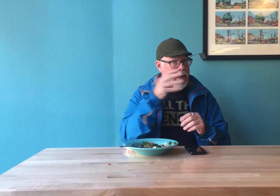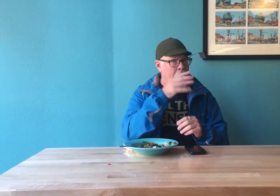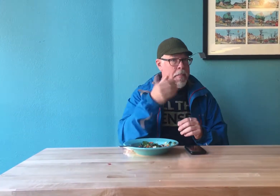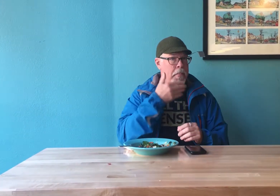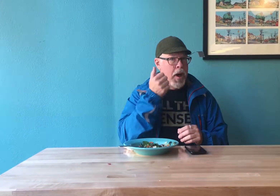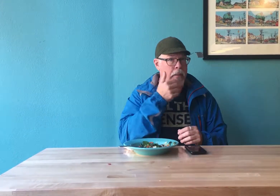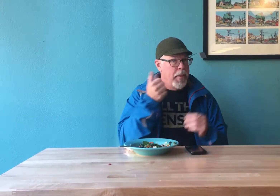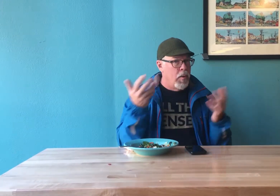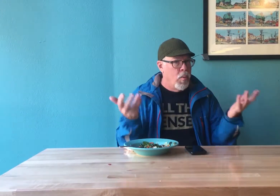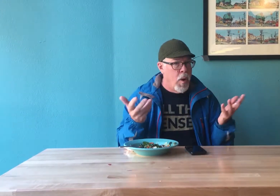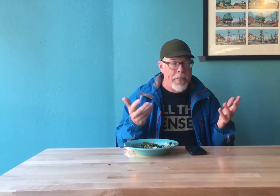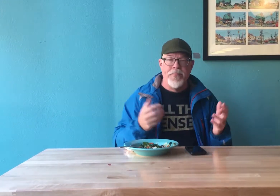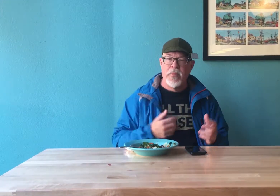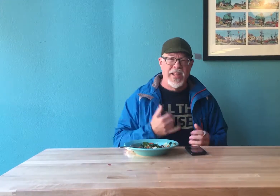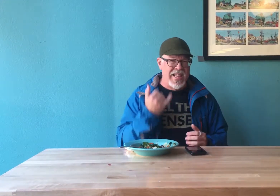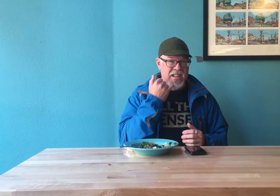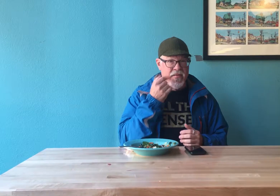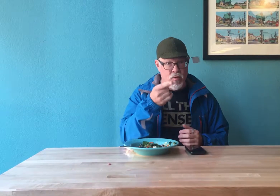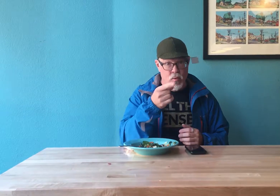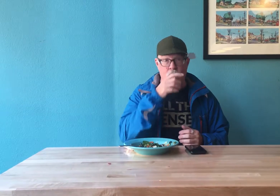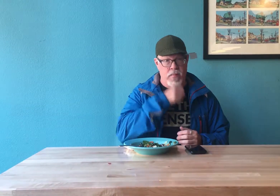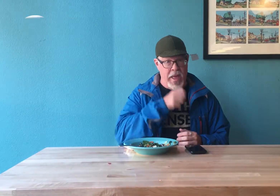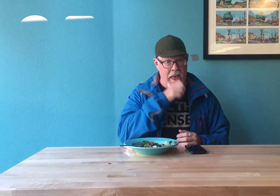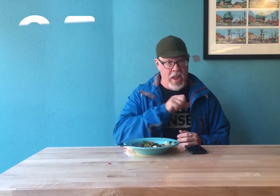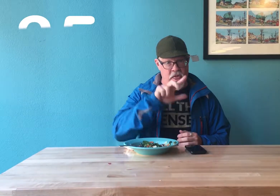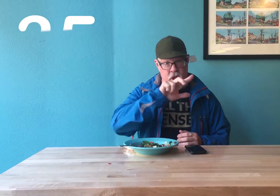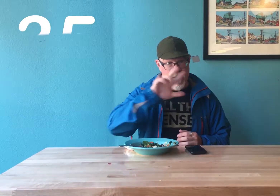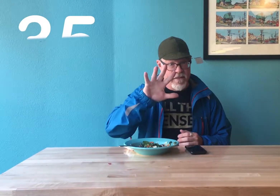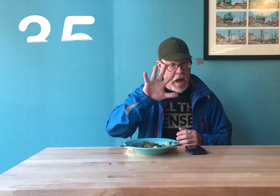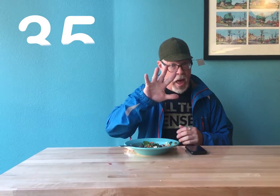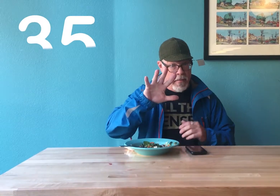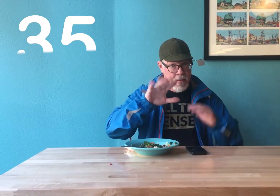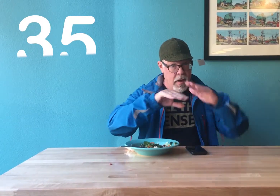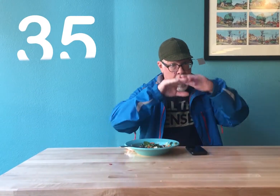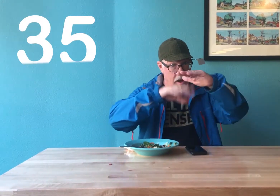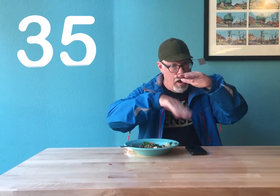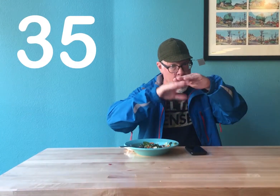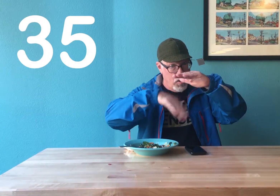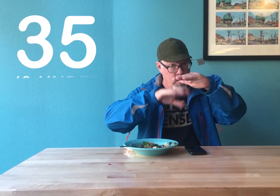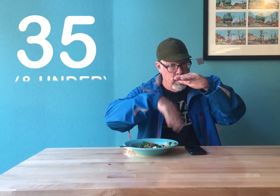and even better, if you are age 35 years old or younger